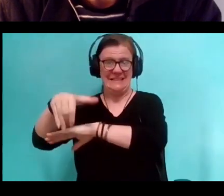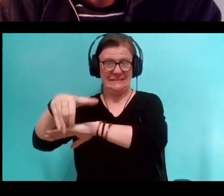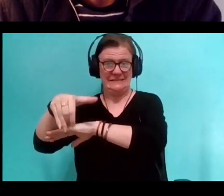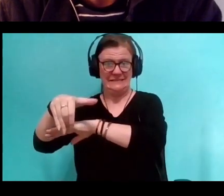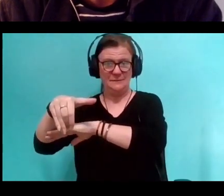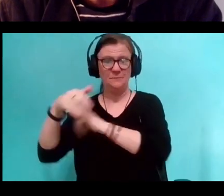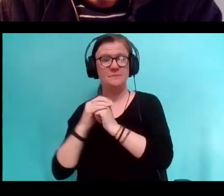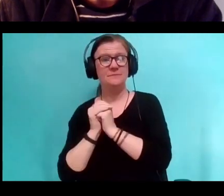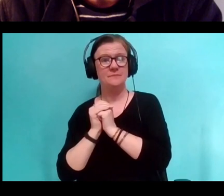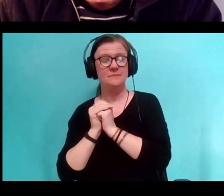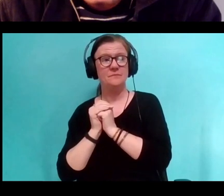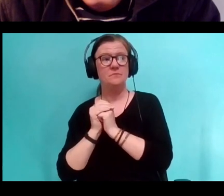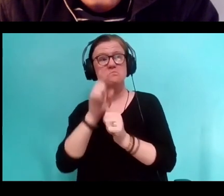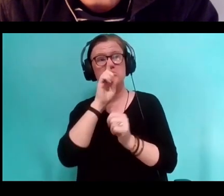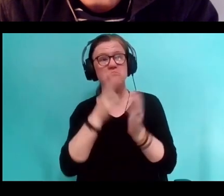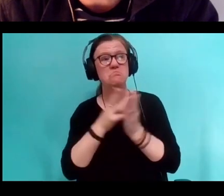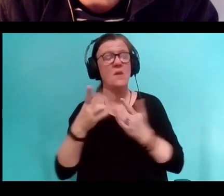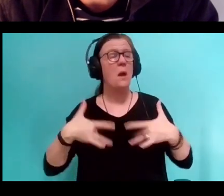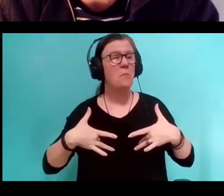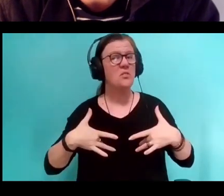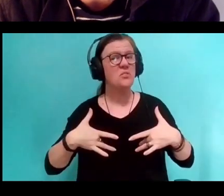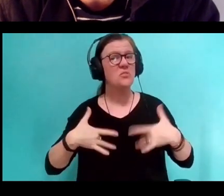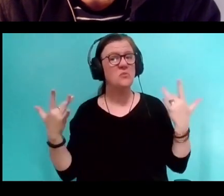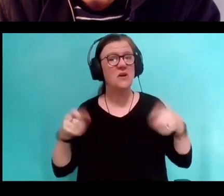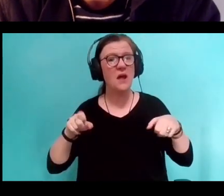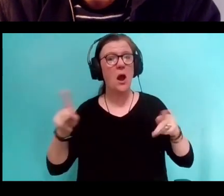And I am delighted to be talking to Riva Lehrer